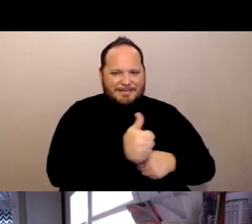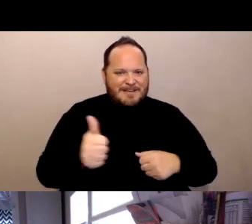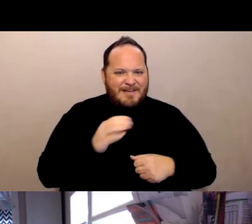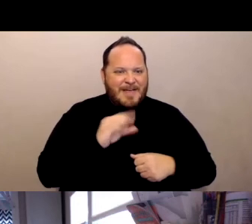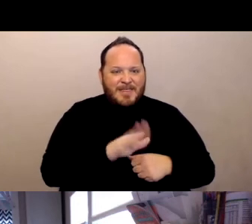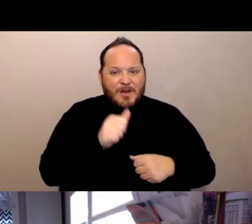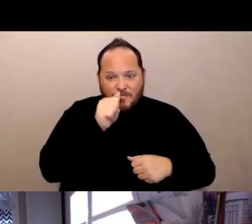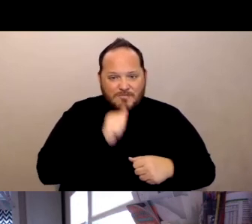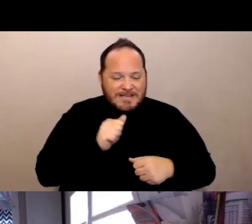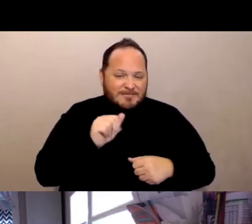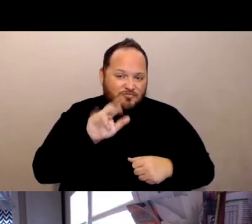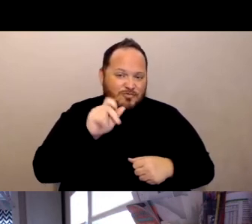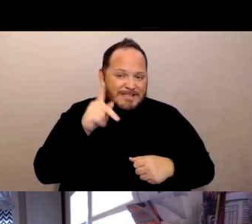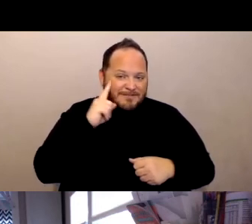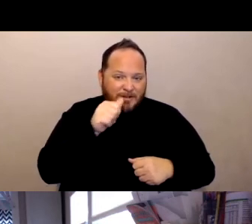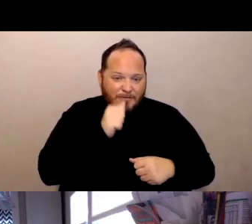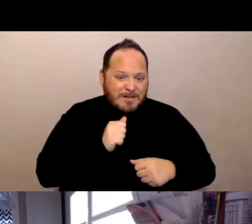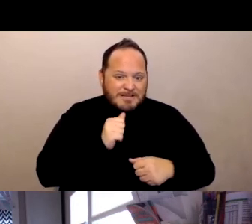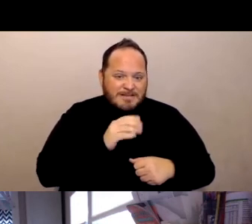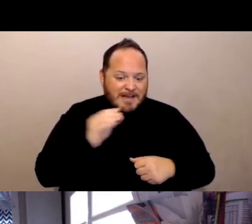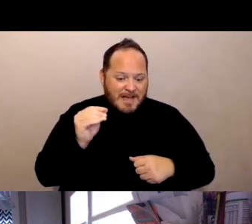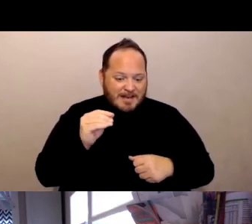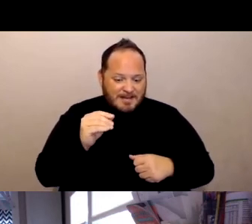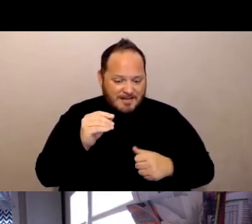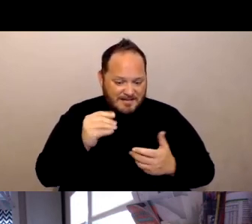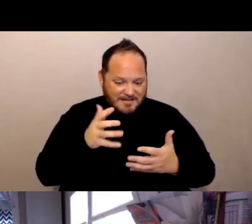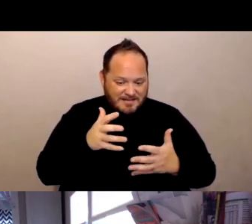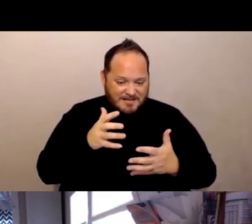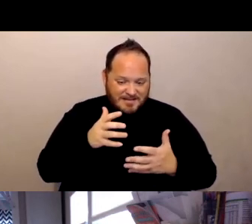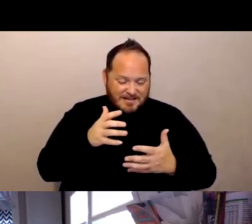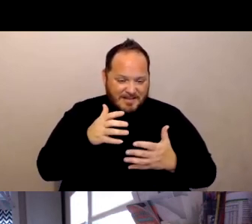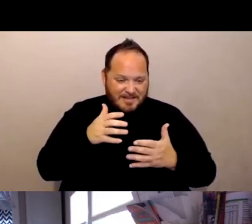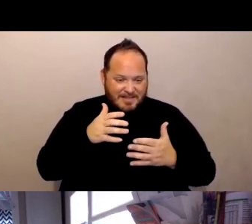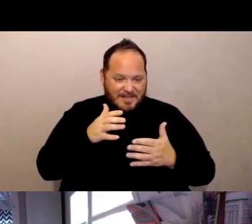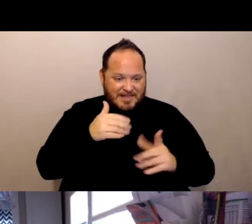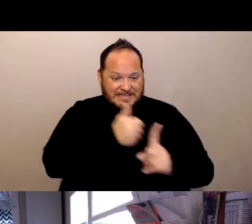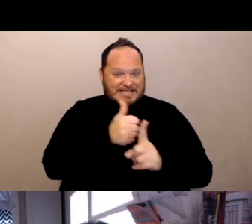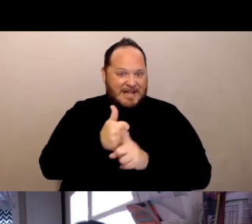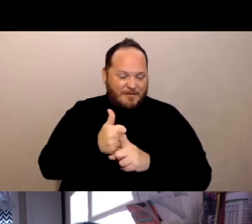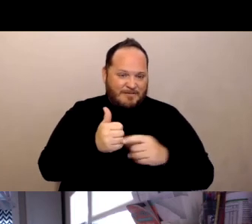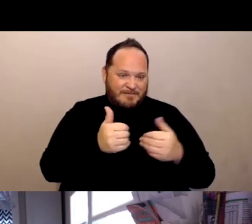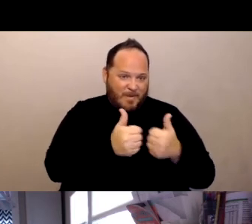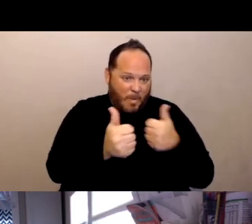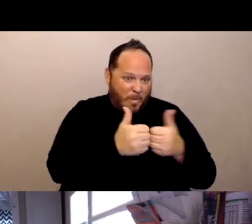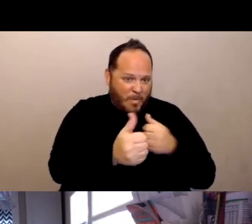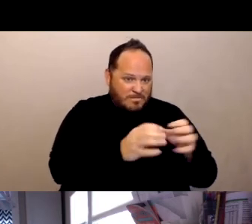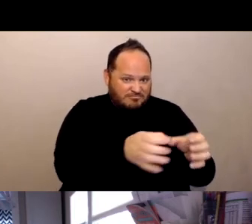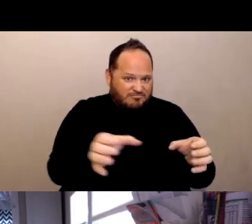to sort of self cohort by their tolerance for risk. And it just, I mean, it's a pretty good example